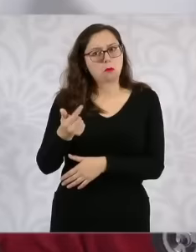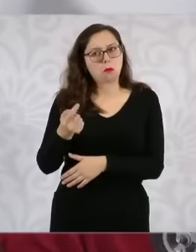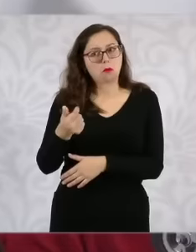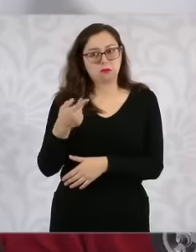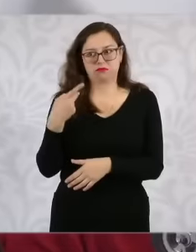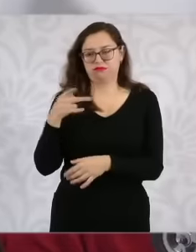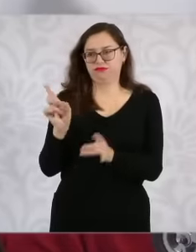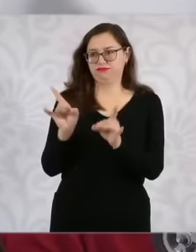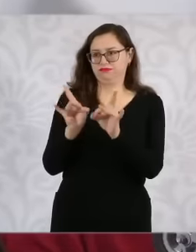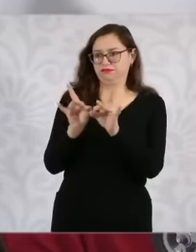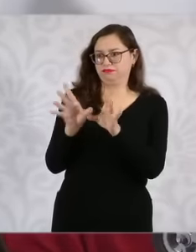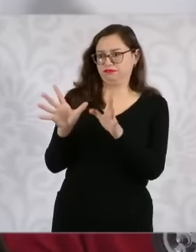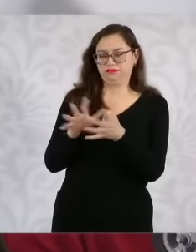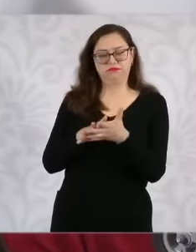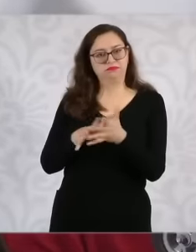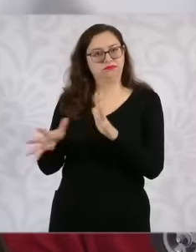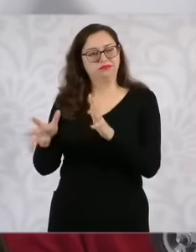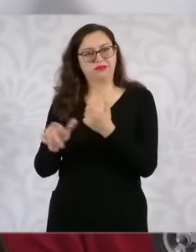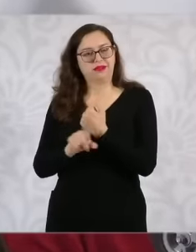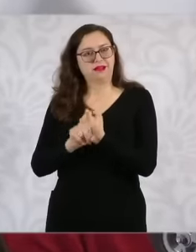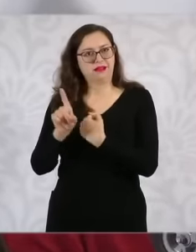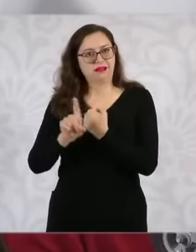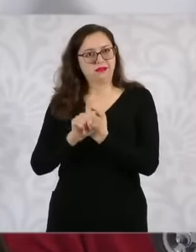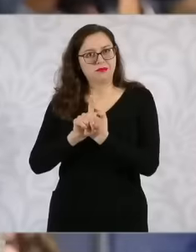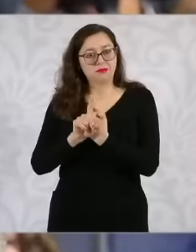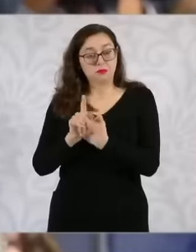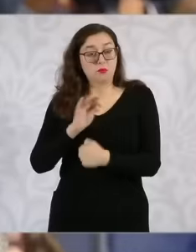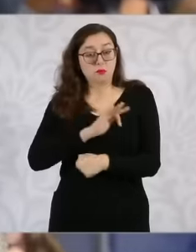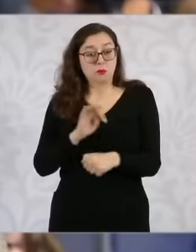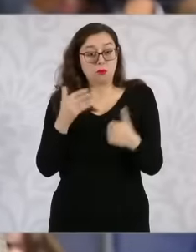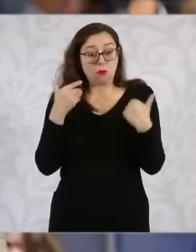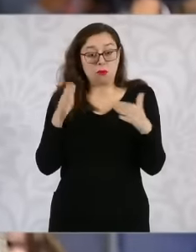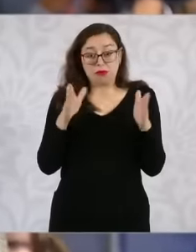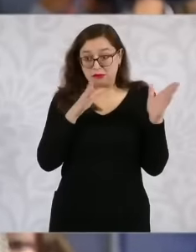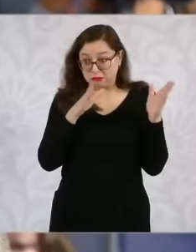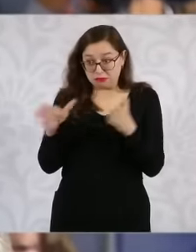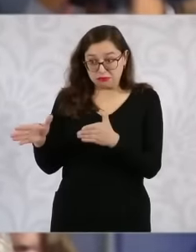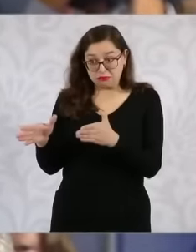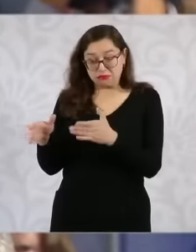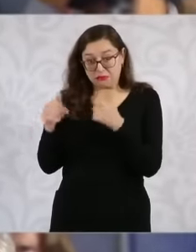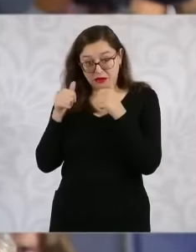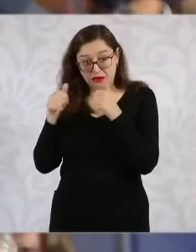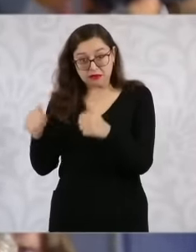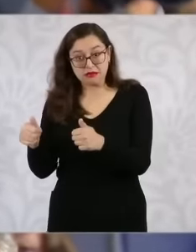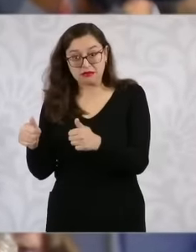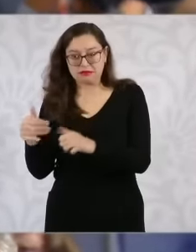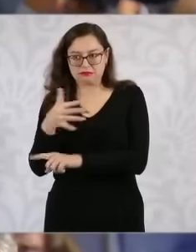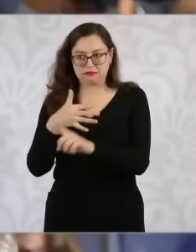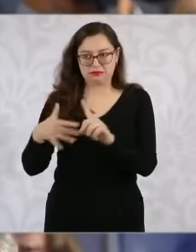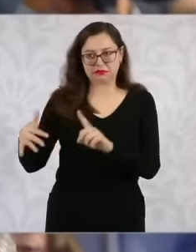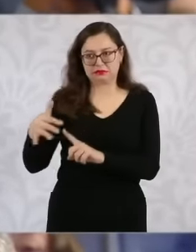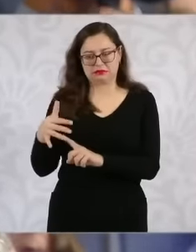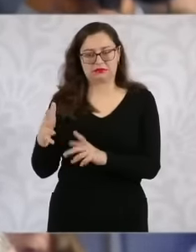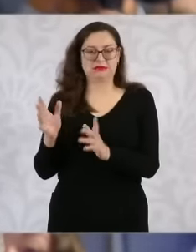intelligence tasks could be aimed at targeting Eh Well, possible scenarios such as the one recorded